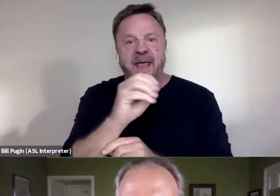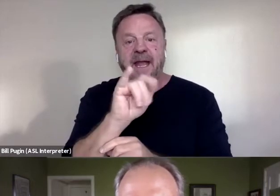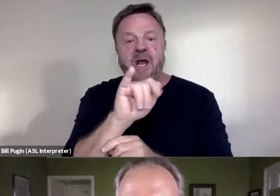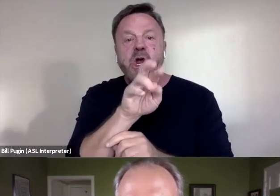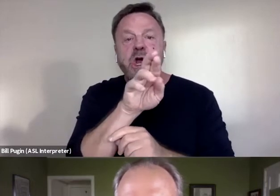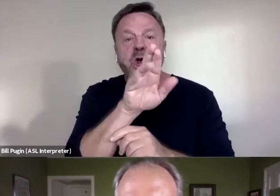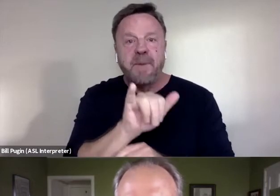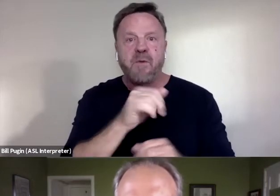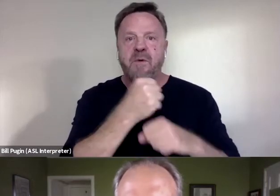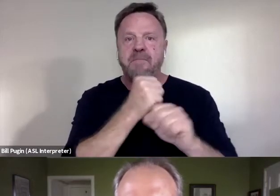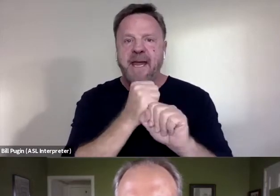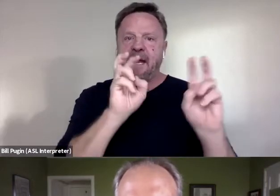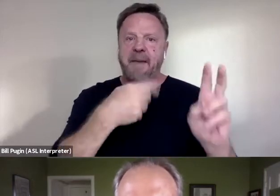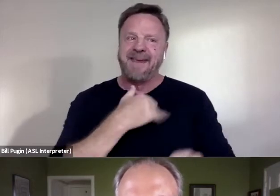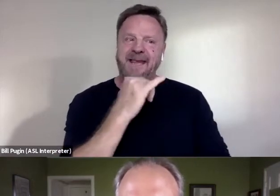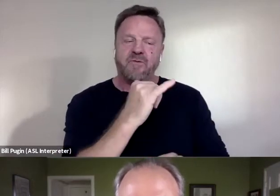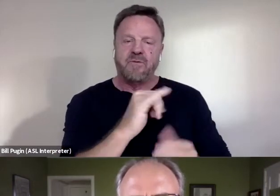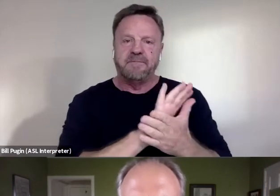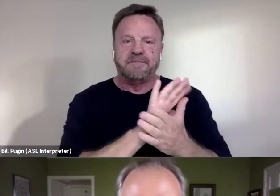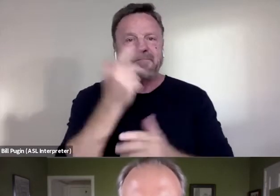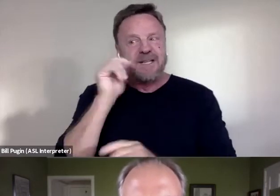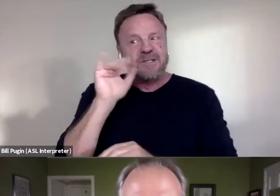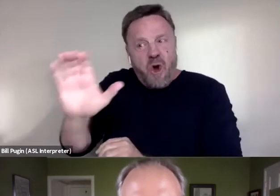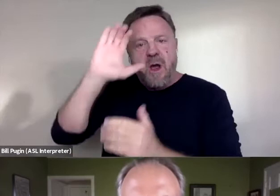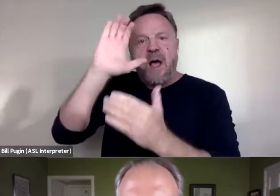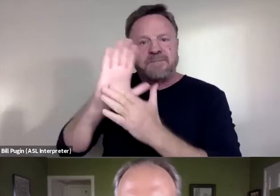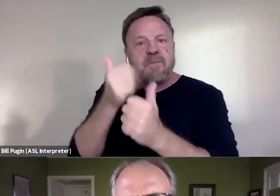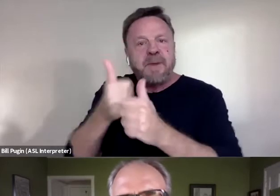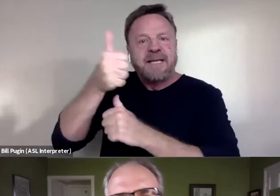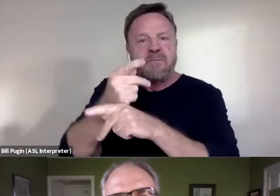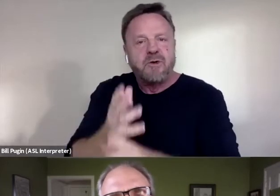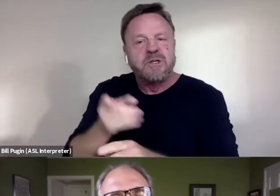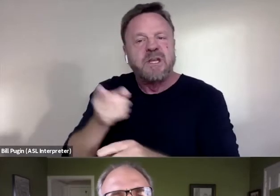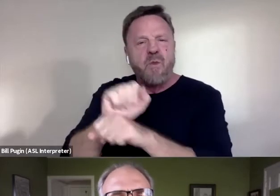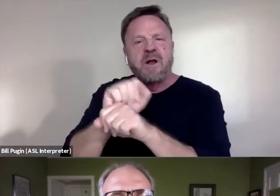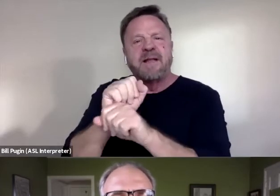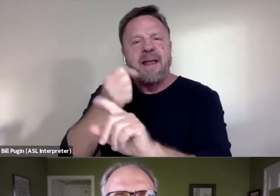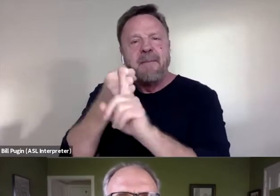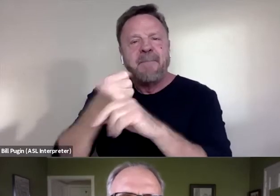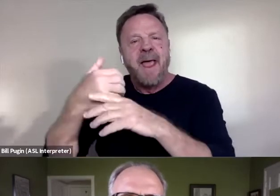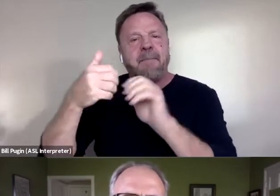because her husband was the executive producer, he was with Impact Partners. And so as I was even deciding